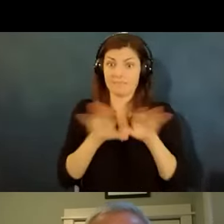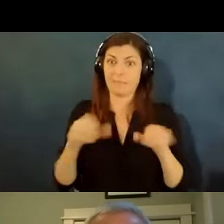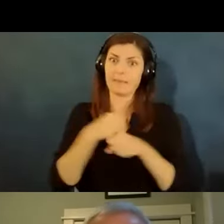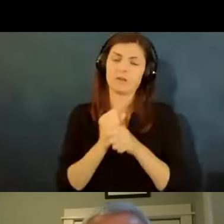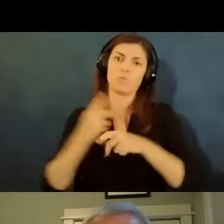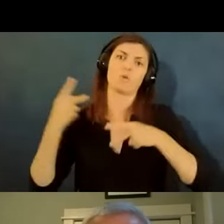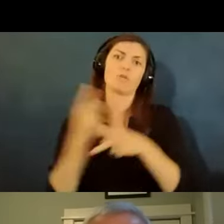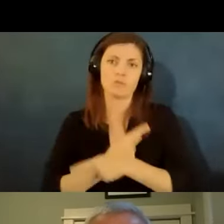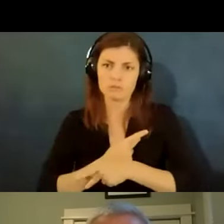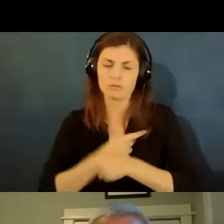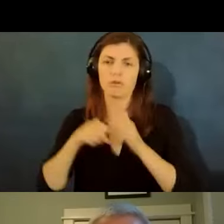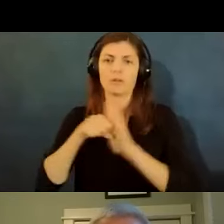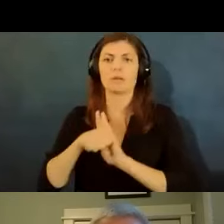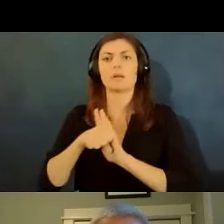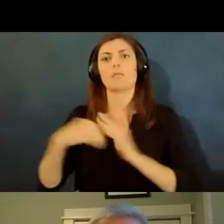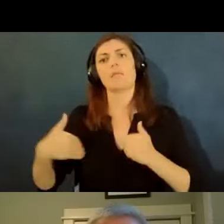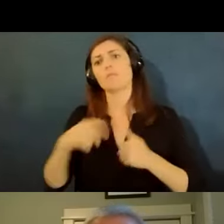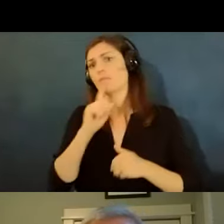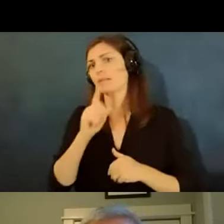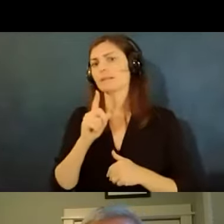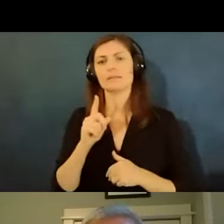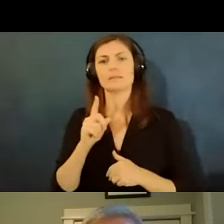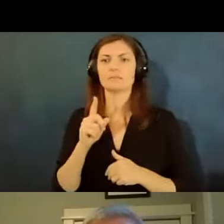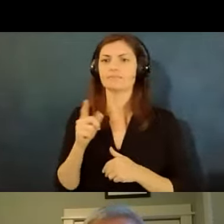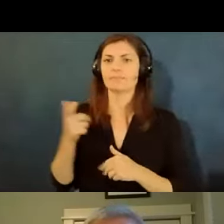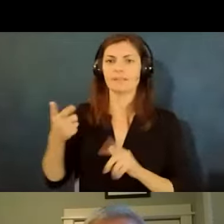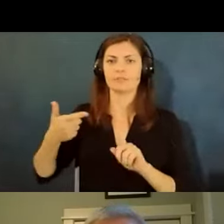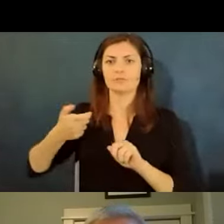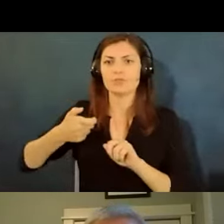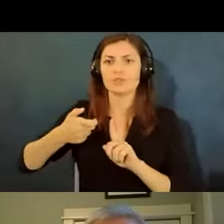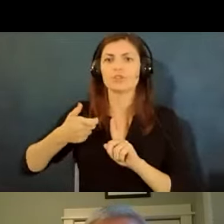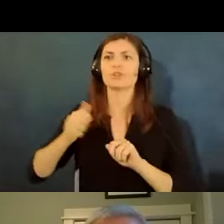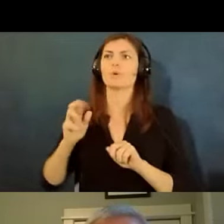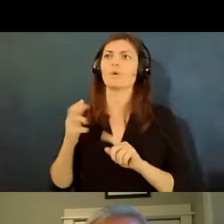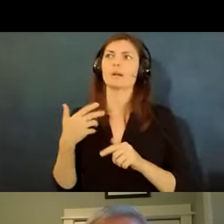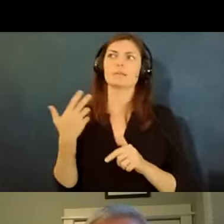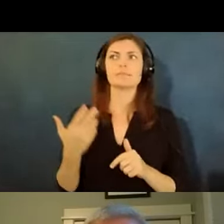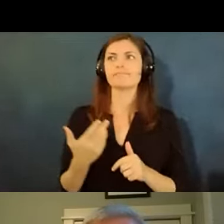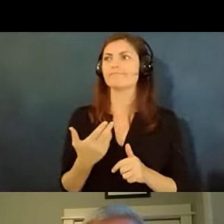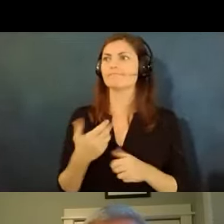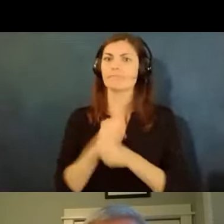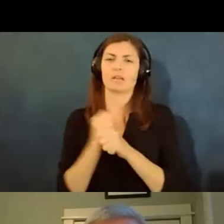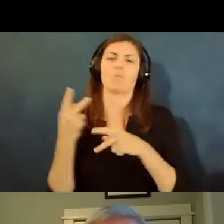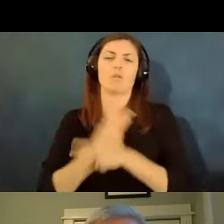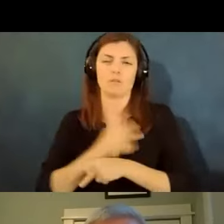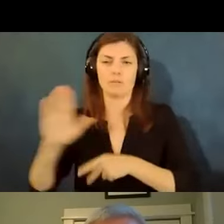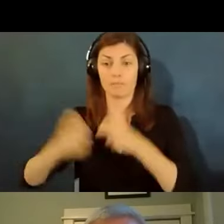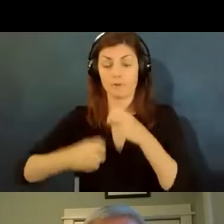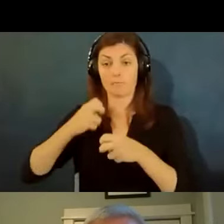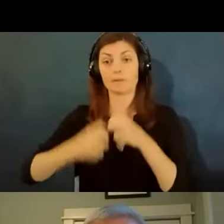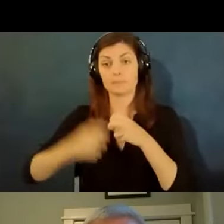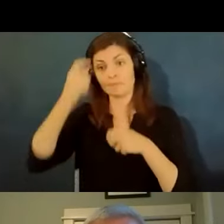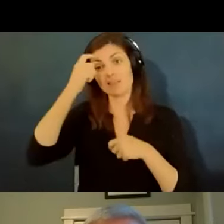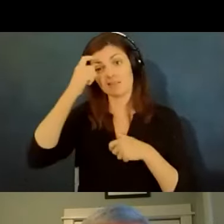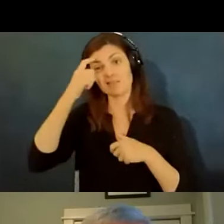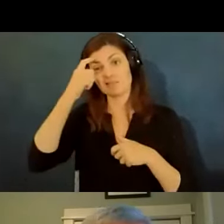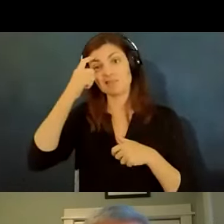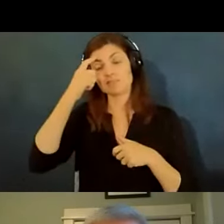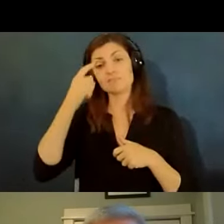their symptoms worse triggering various kinds of problems and so they need an accommodation